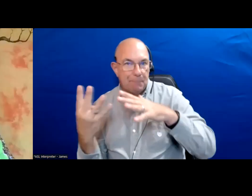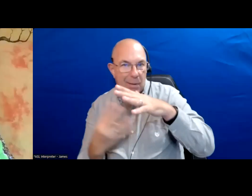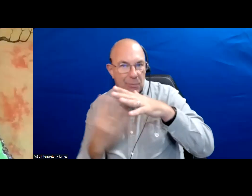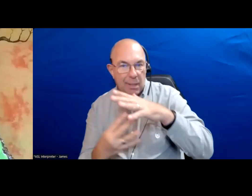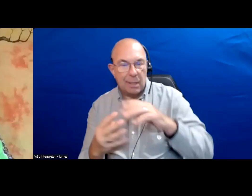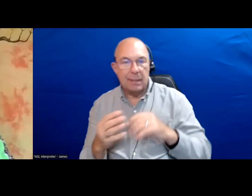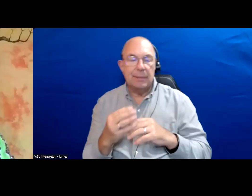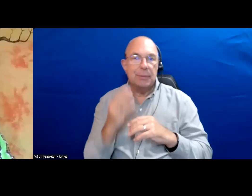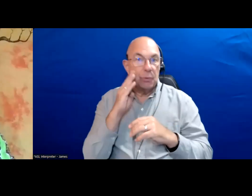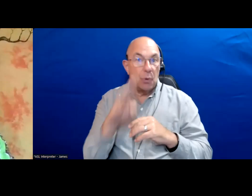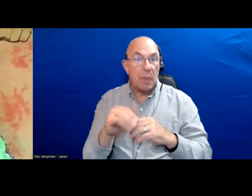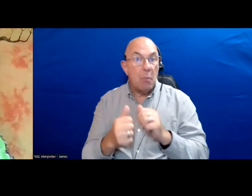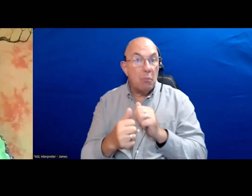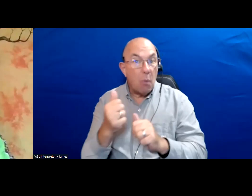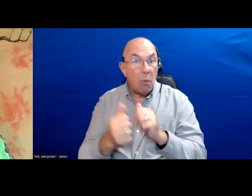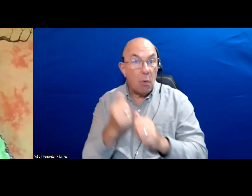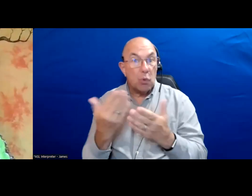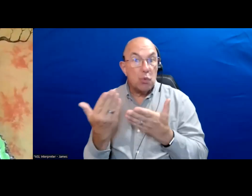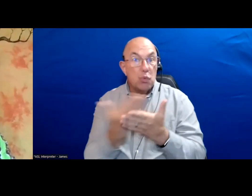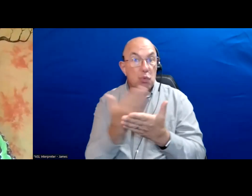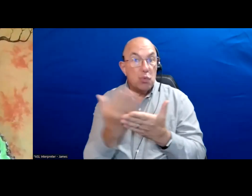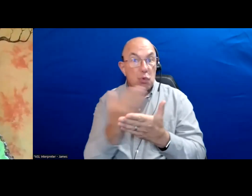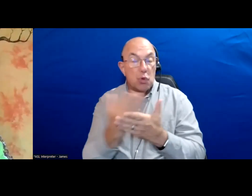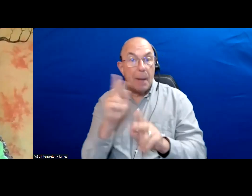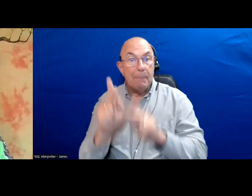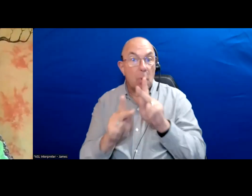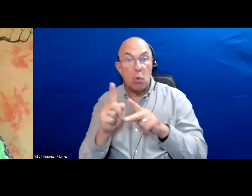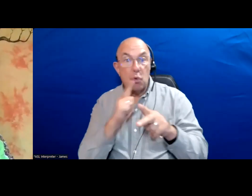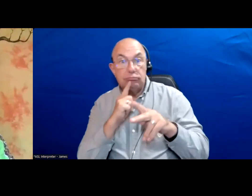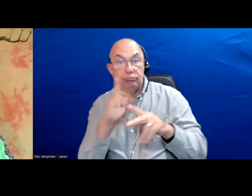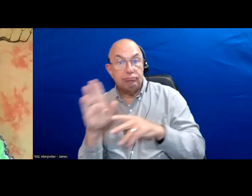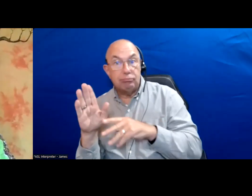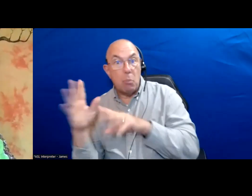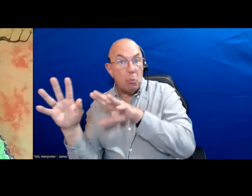We know the majority of new folks arriving here in the city but throughout the country